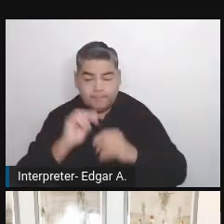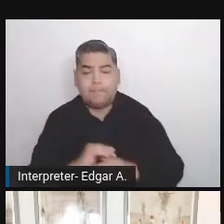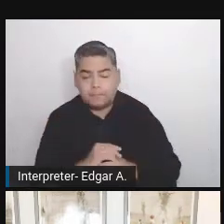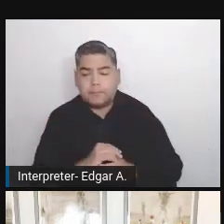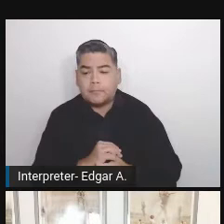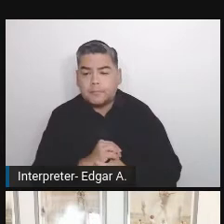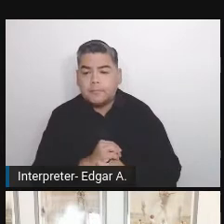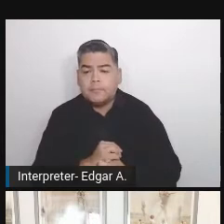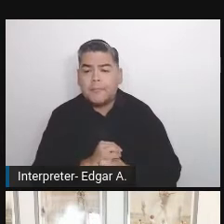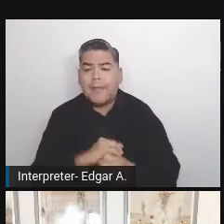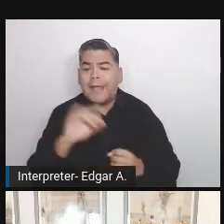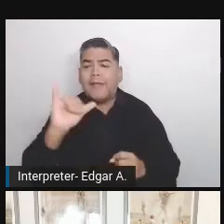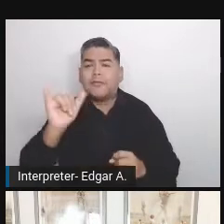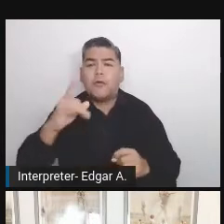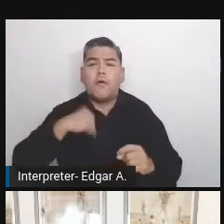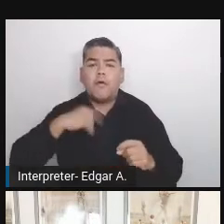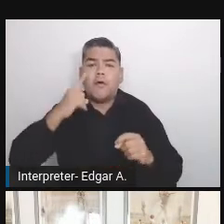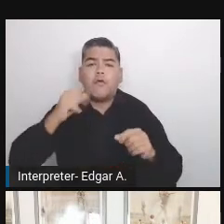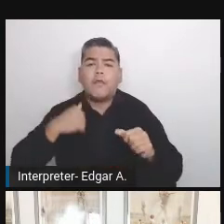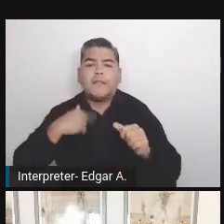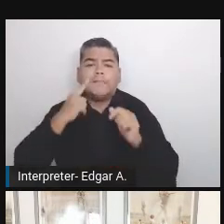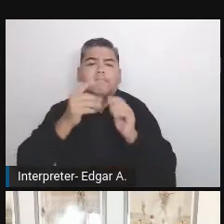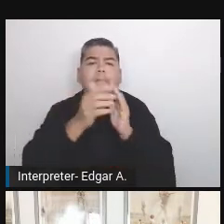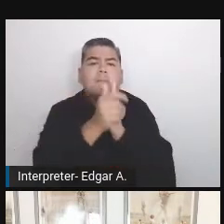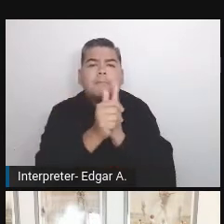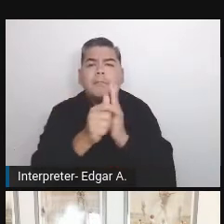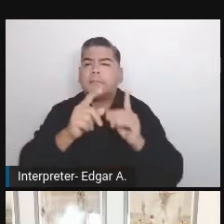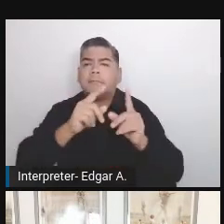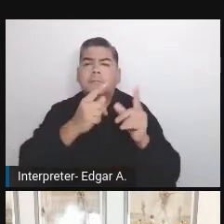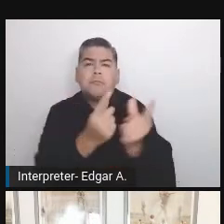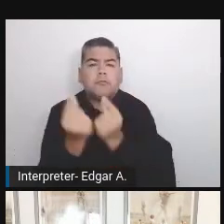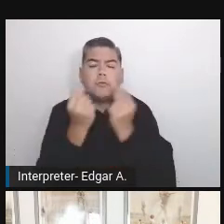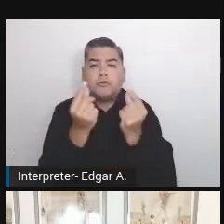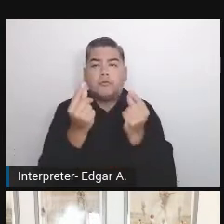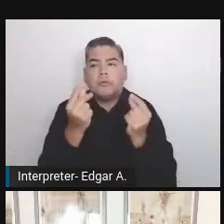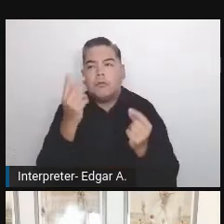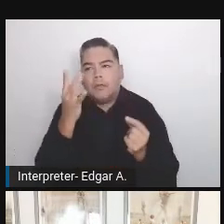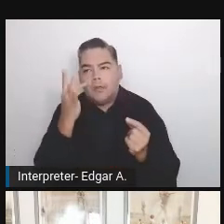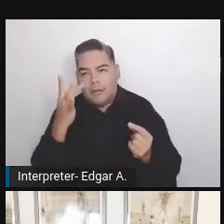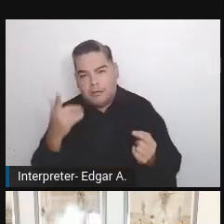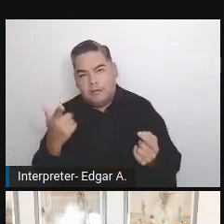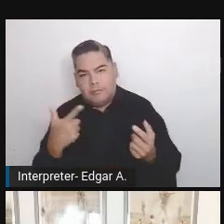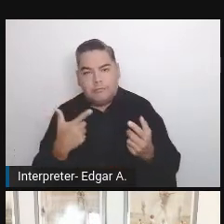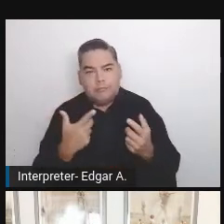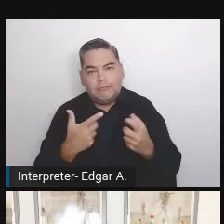in this accessibility space, because I won't lie accessibility wasn't